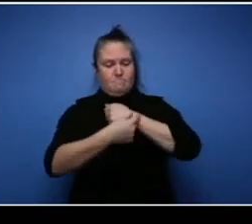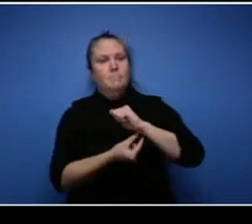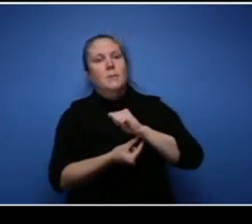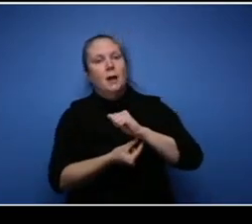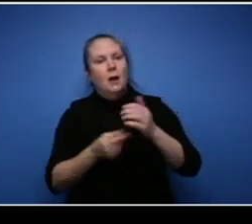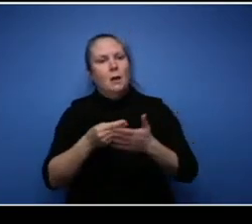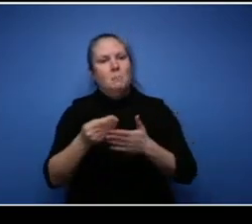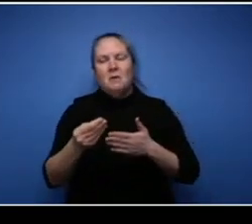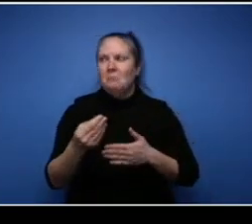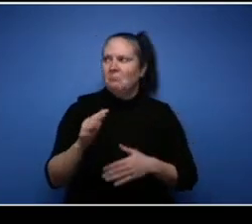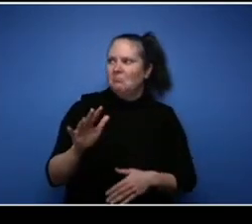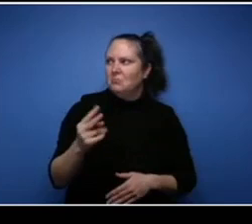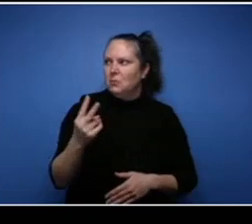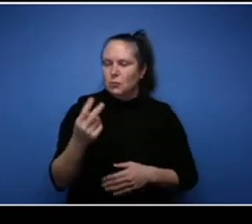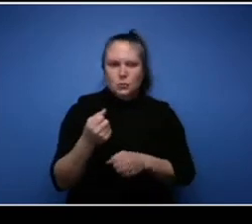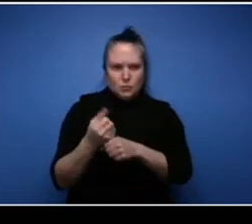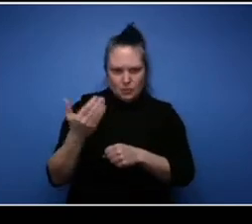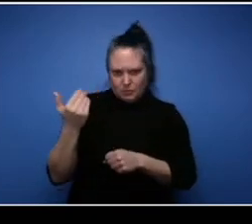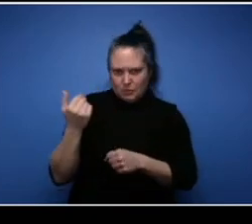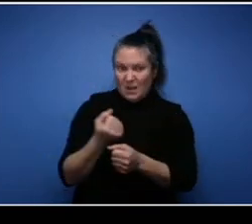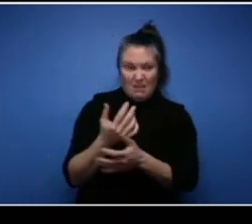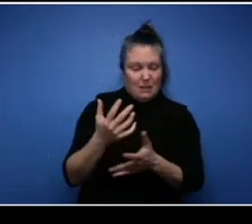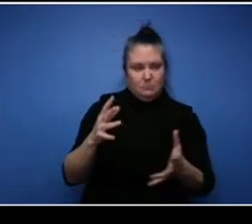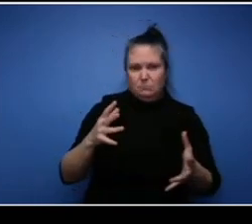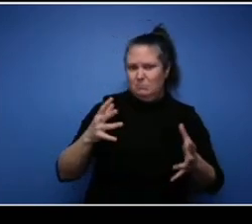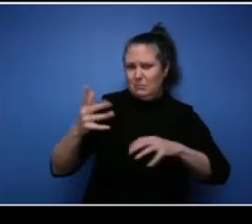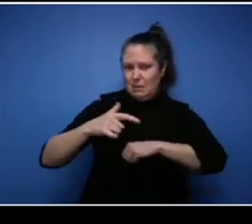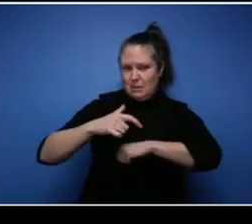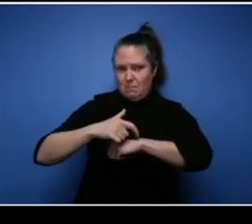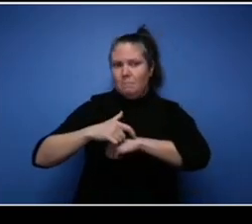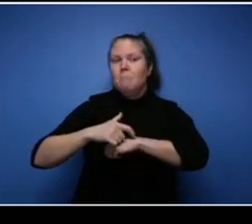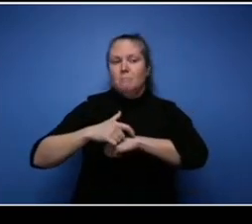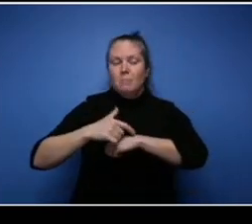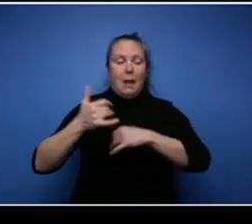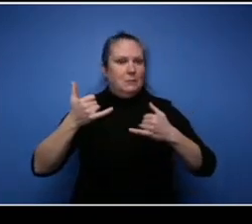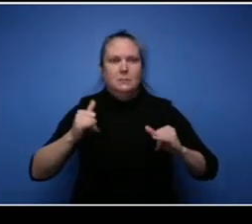ago when you know everything was going on it was you know it's still bad but this was